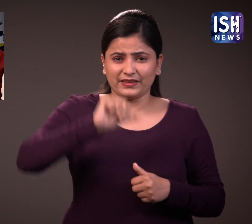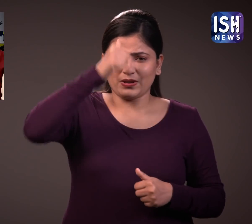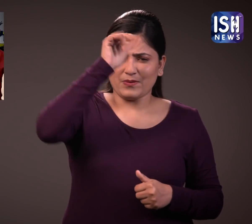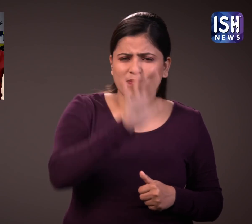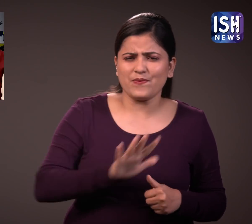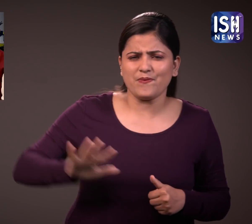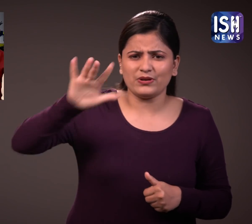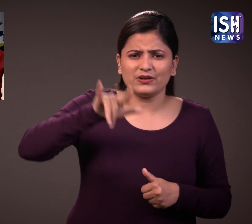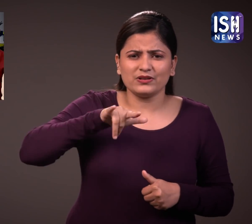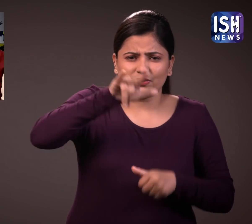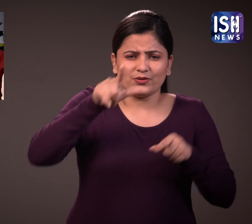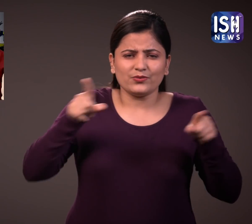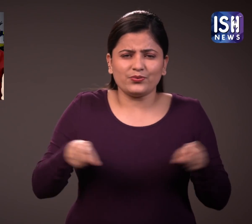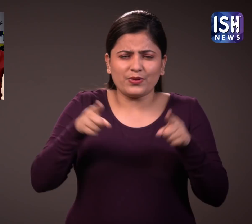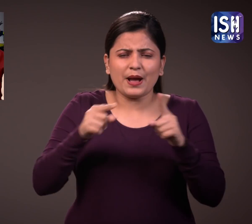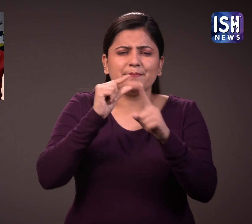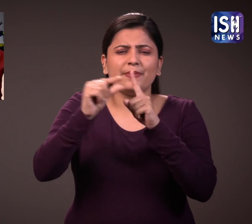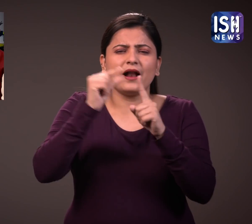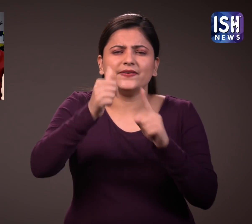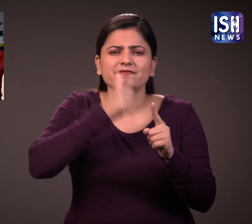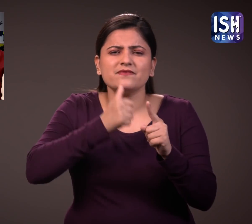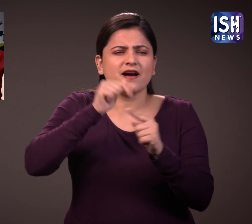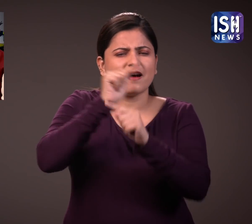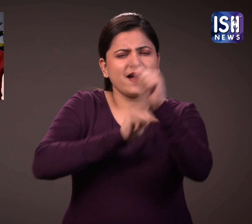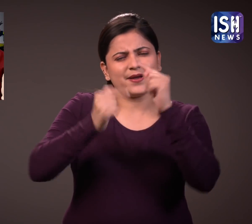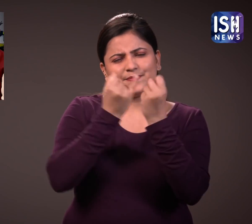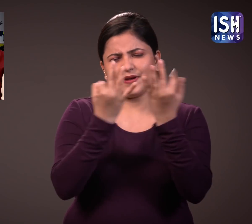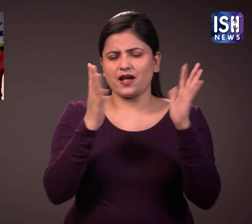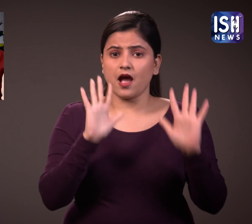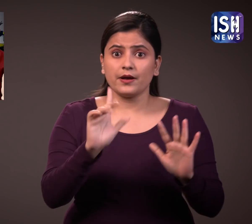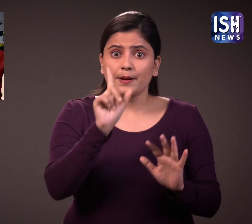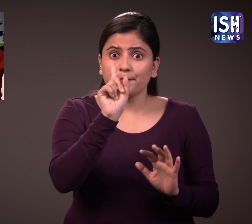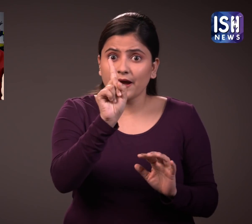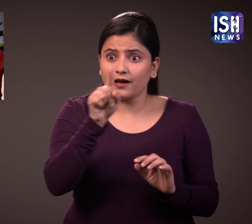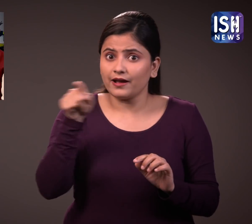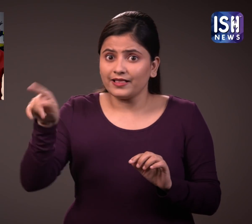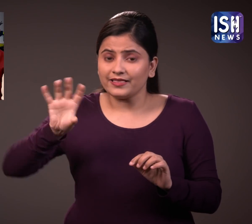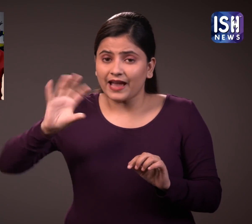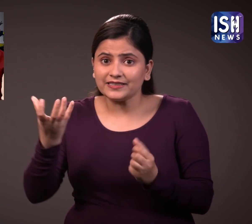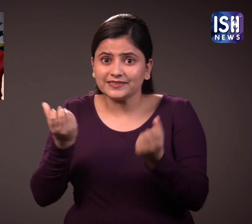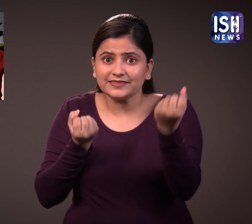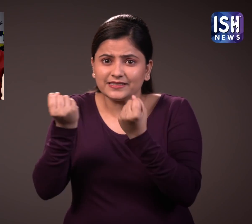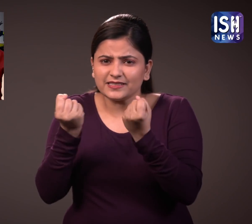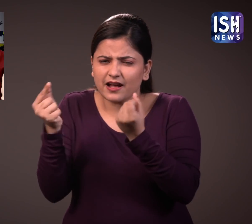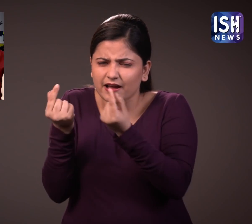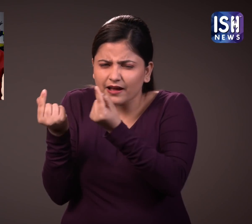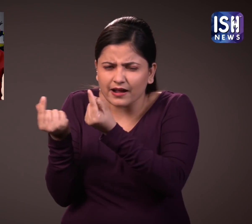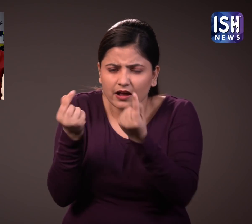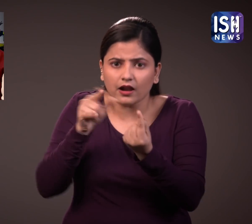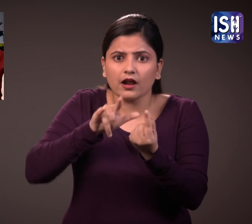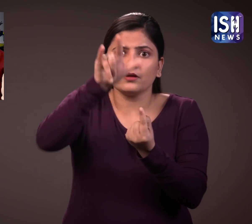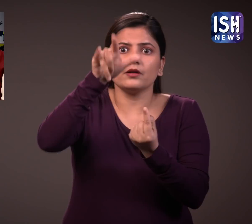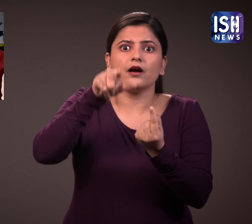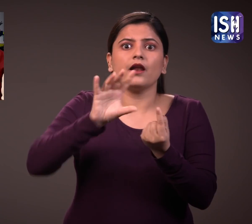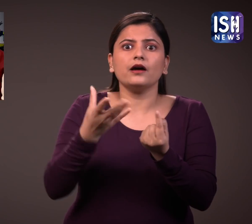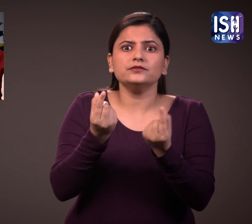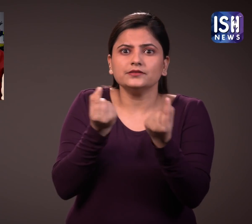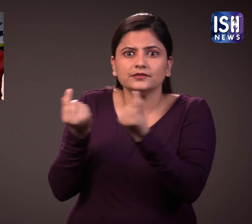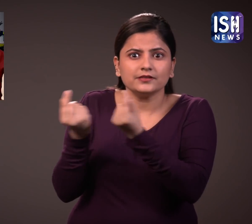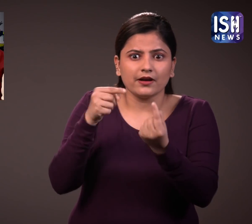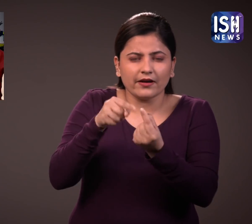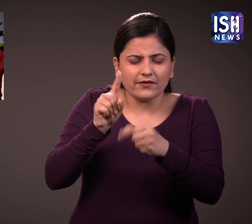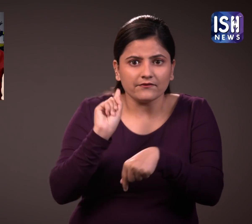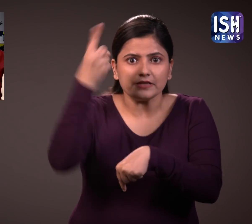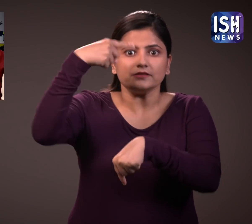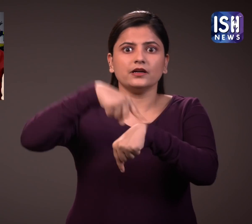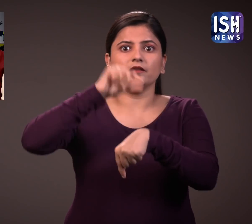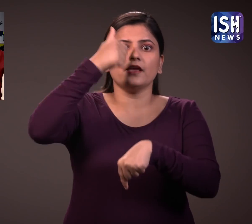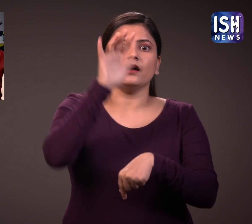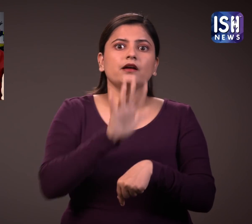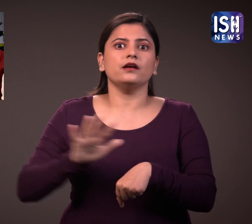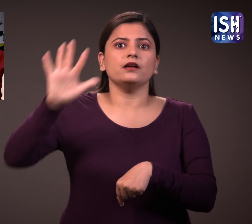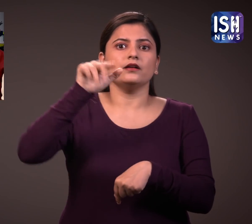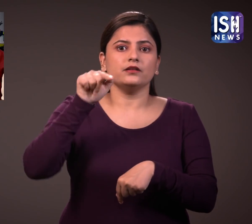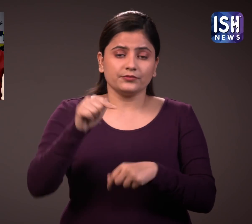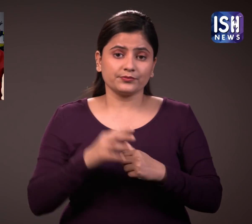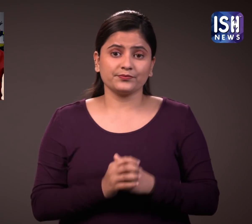“For the first time in the country, a small aircraft in the form of an air taxi is being used for services.”